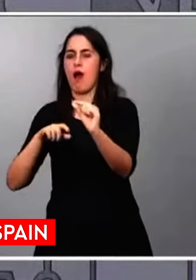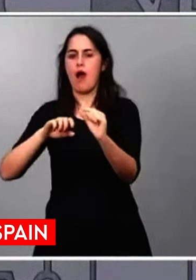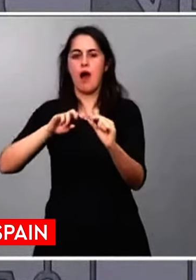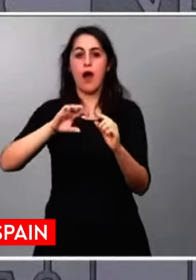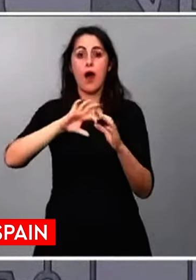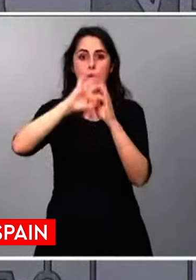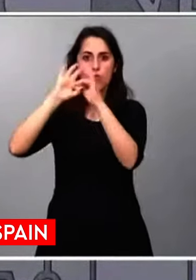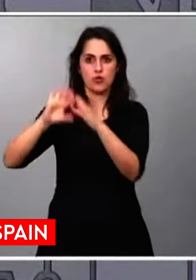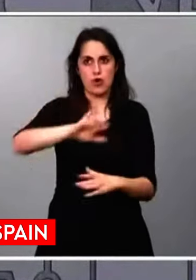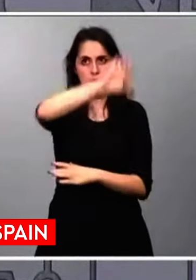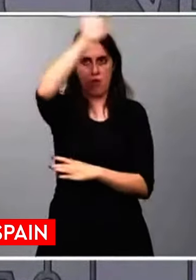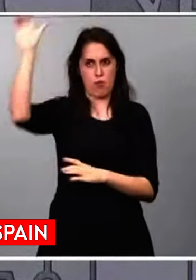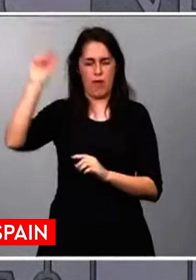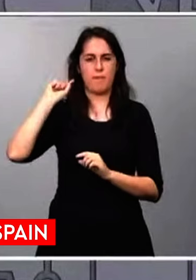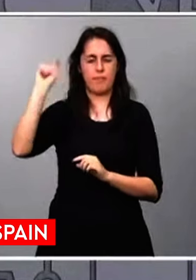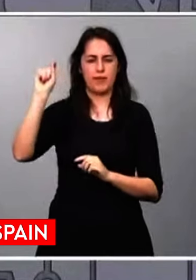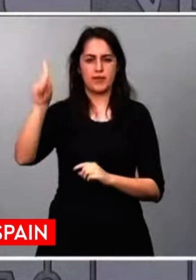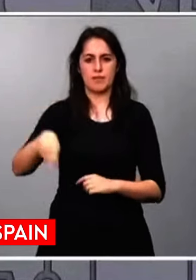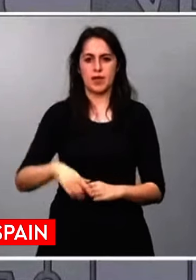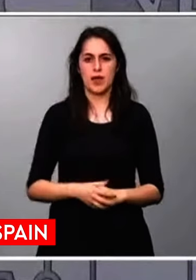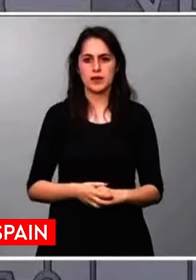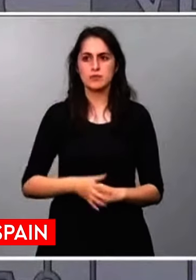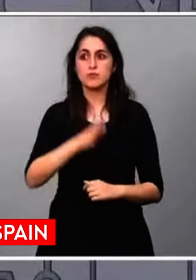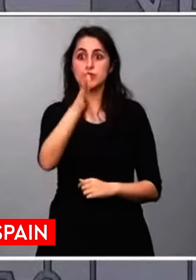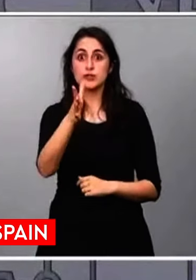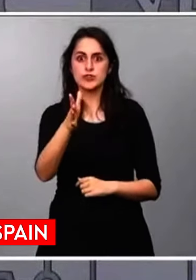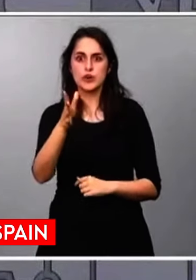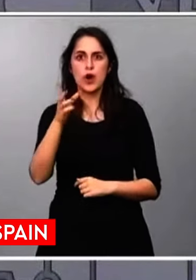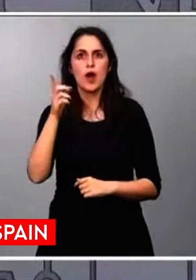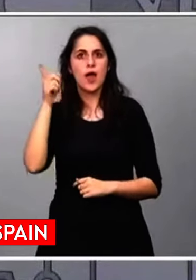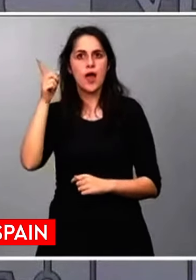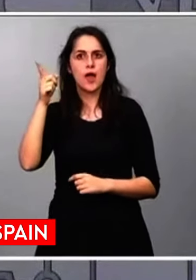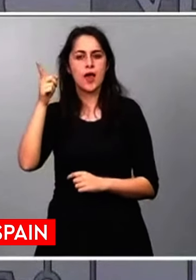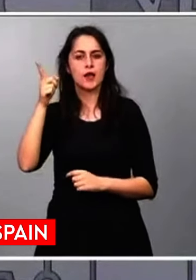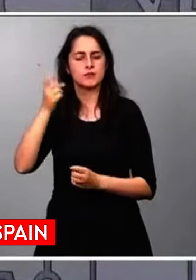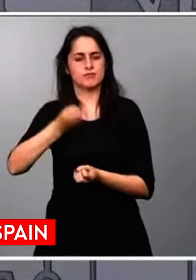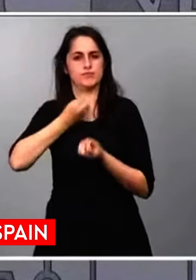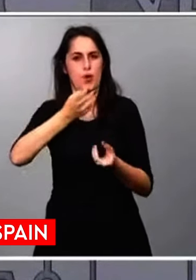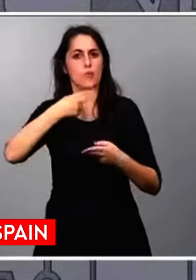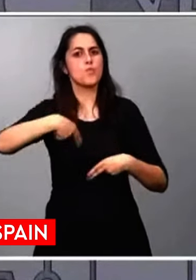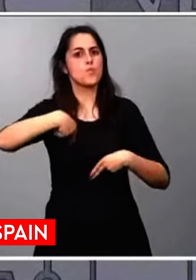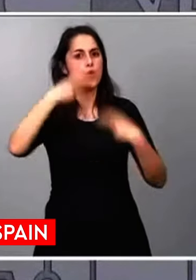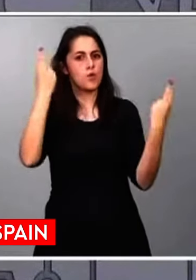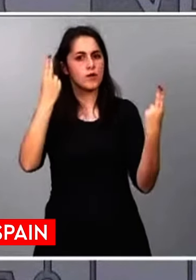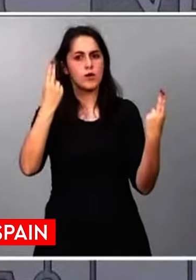and he has indicated that it will make a public statement in this regard.